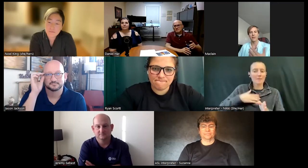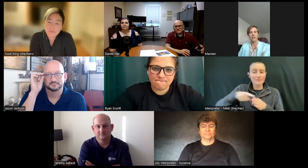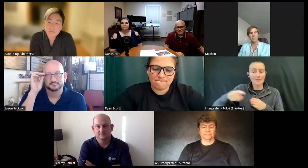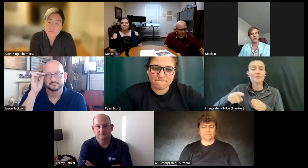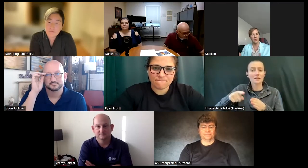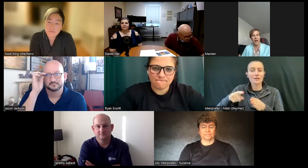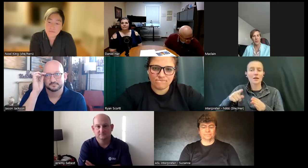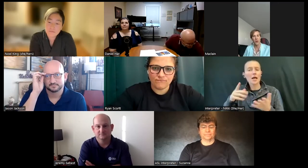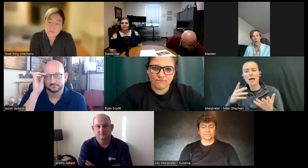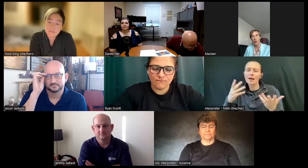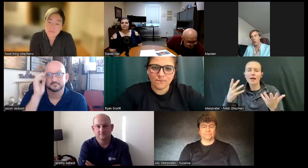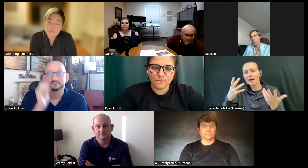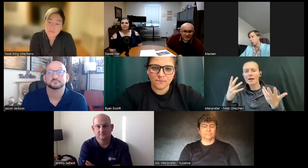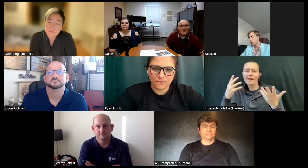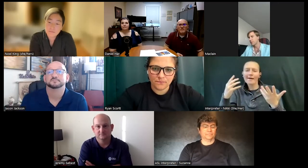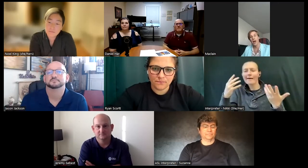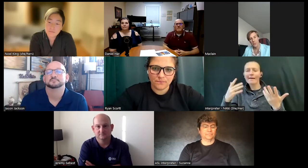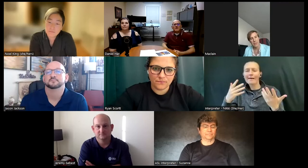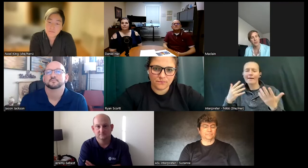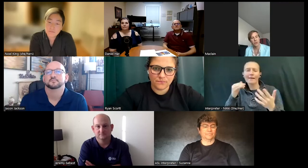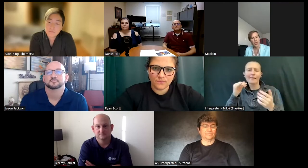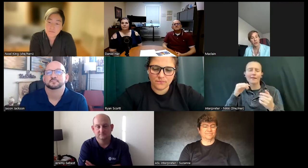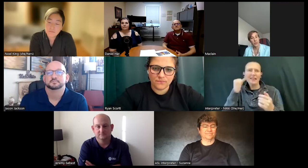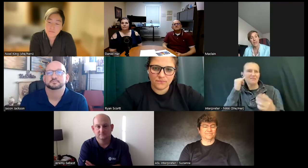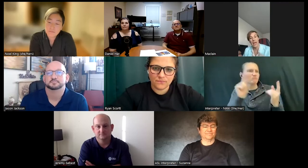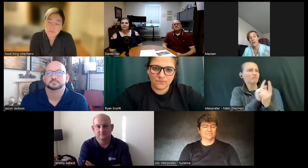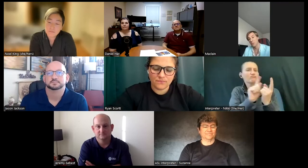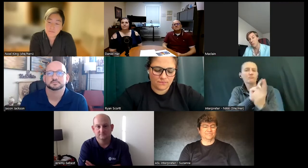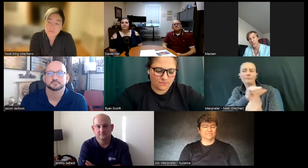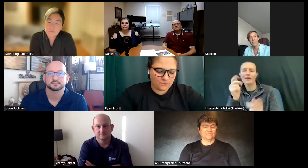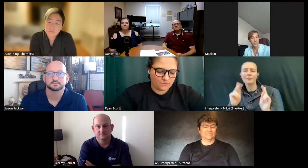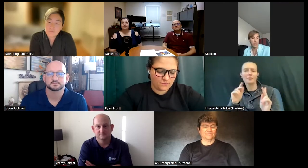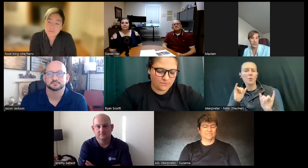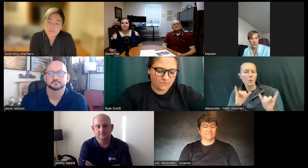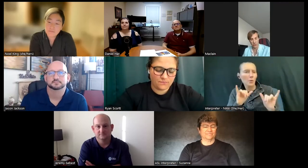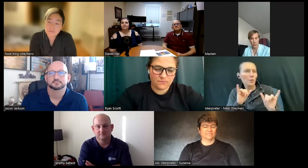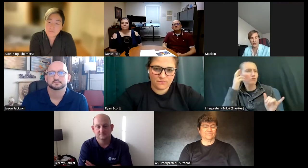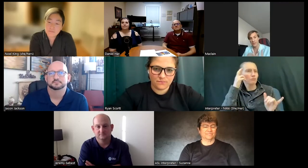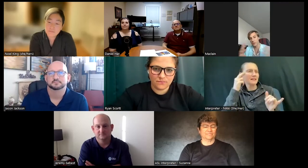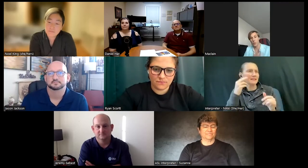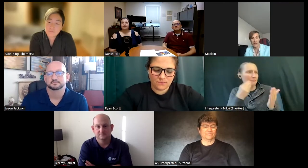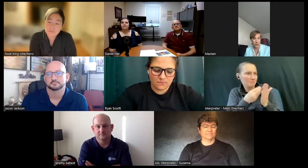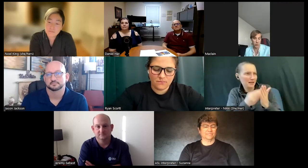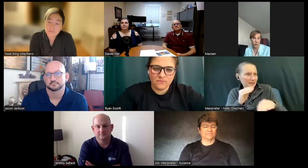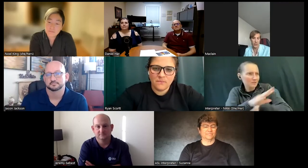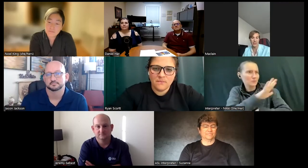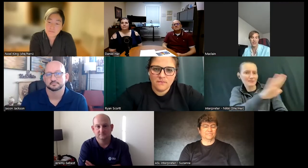care as much about when you meet other people as you shows you realize how much money influences their choices or what they do and things